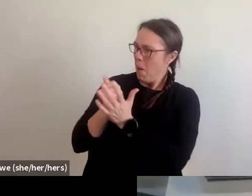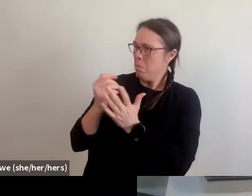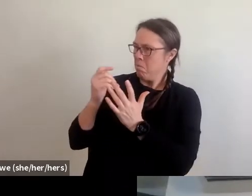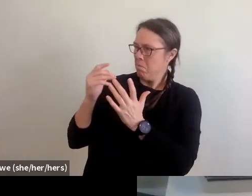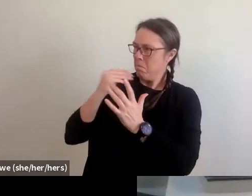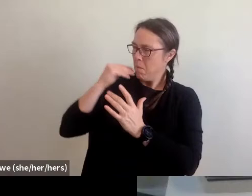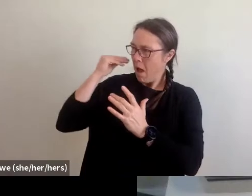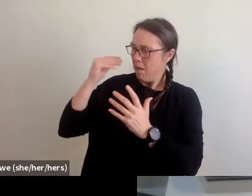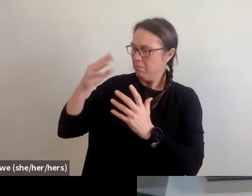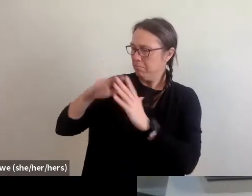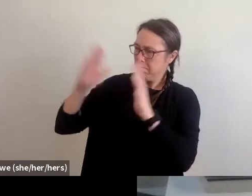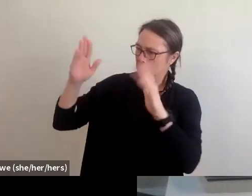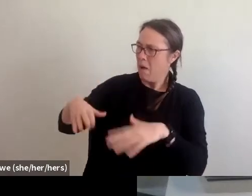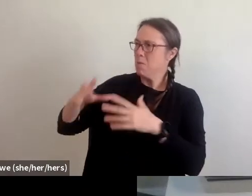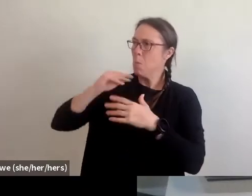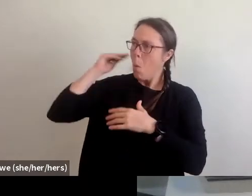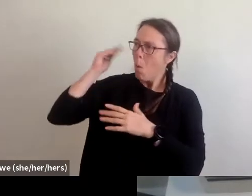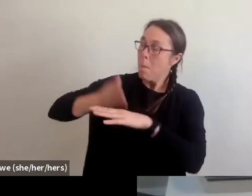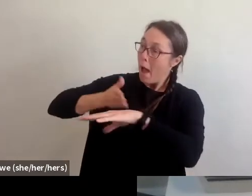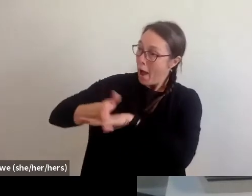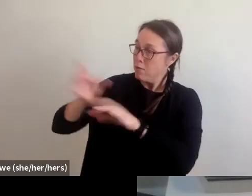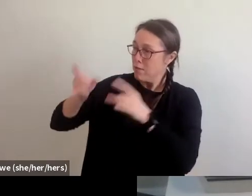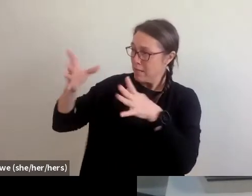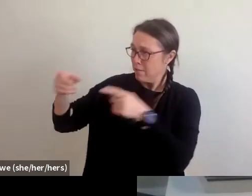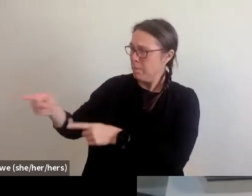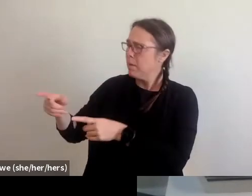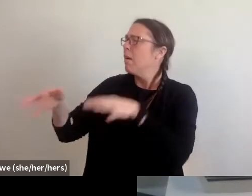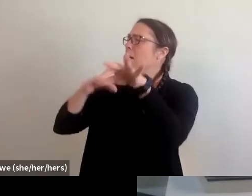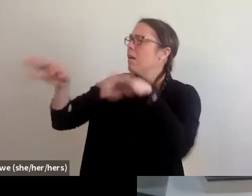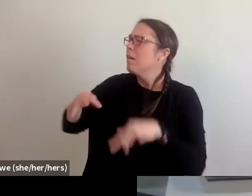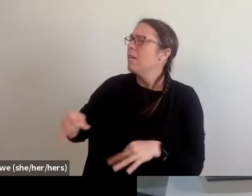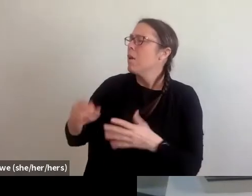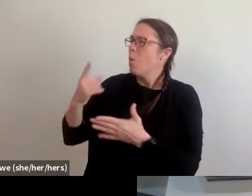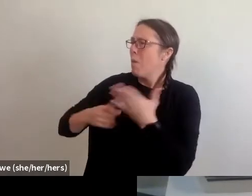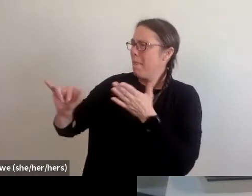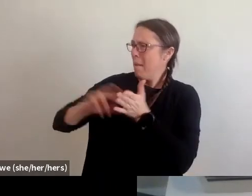I guess just explain a little bit more for people, what is disaster housing obviously we're talking about